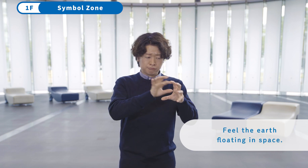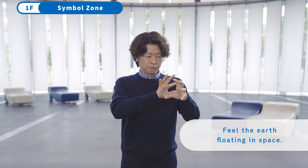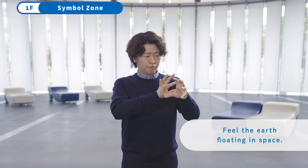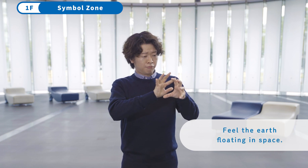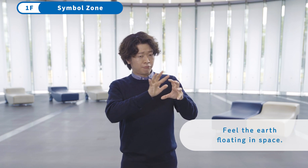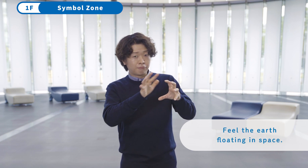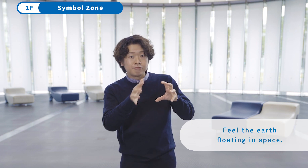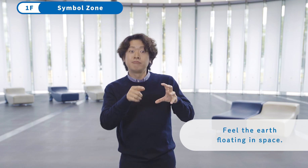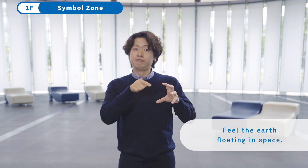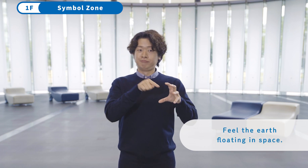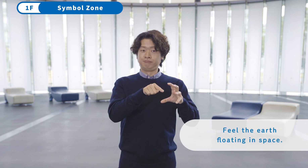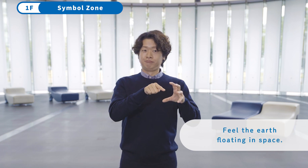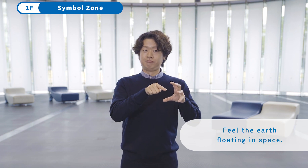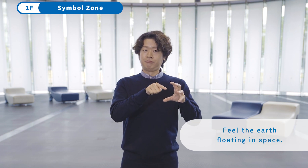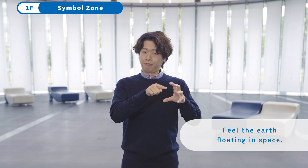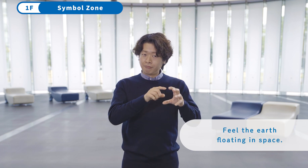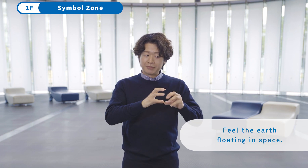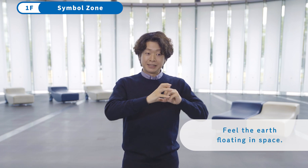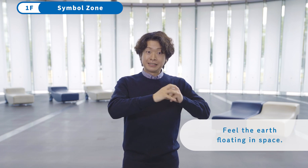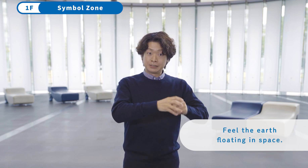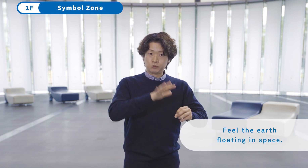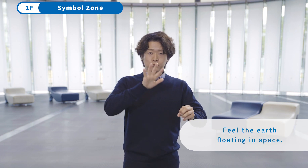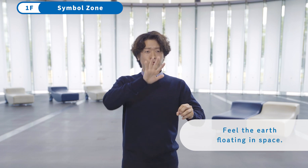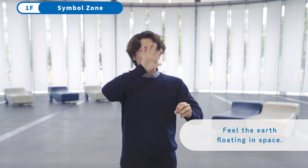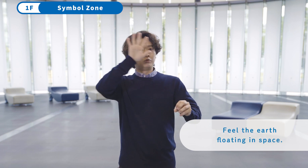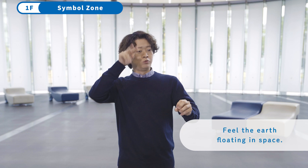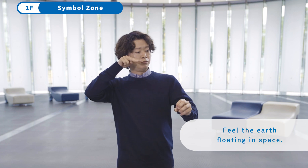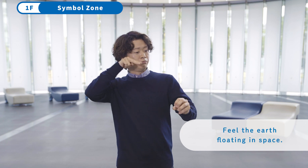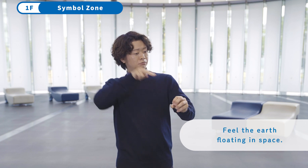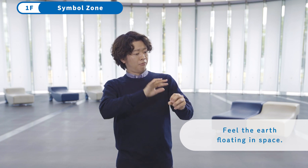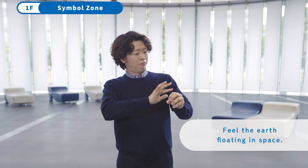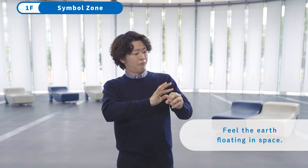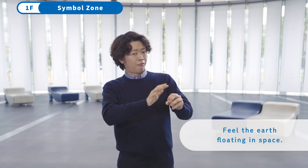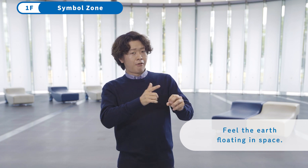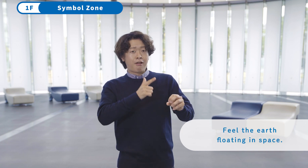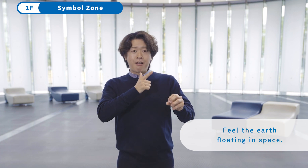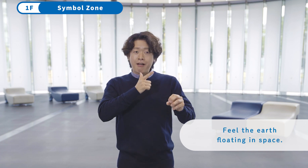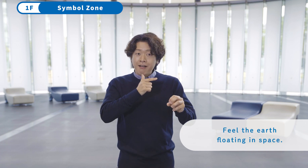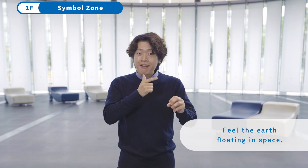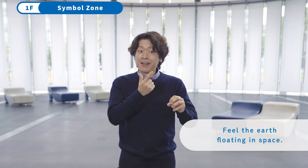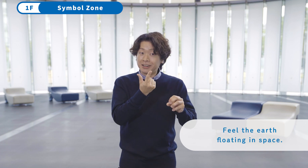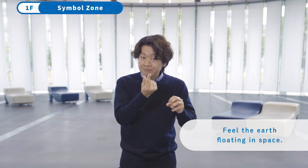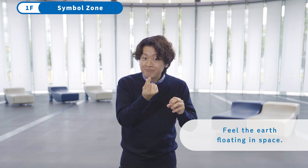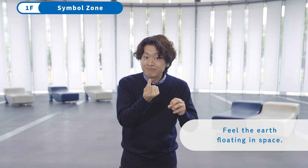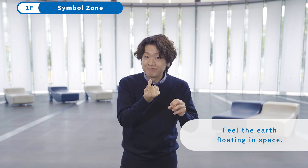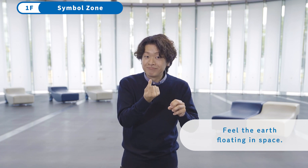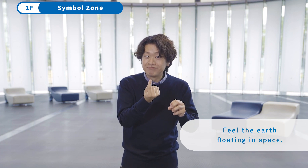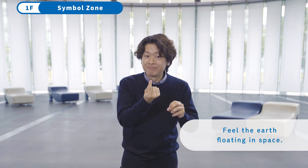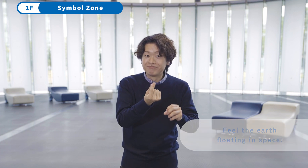Feel the earth floating in space.